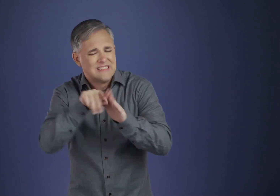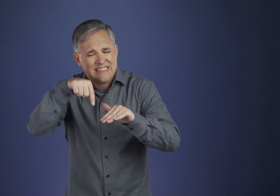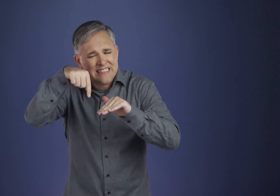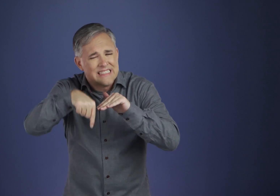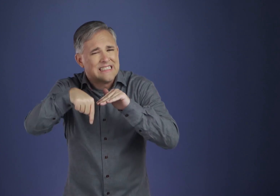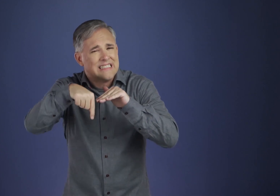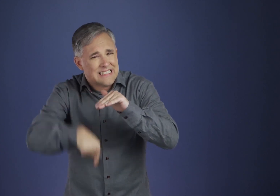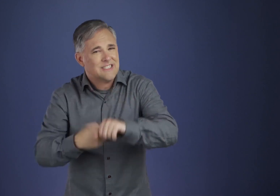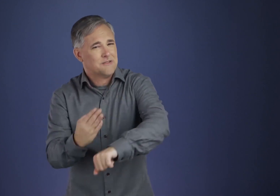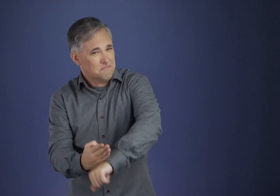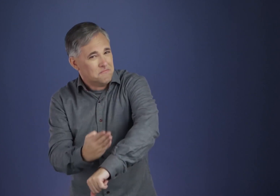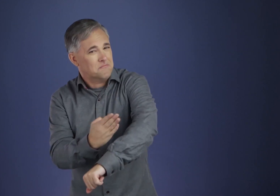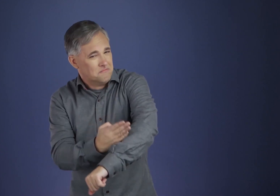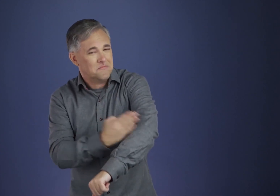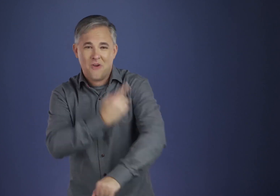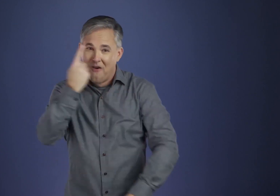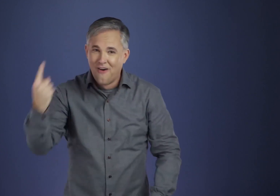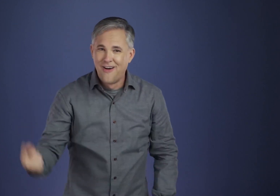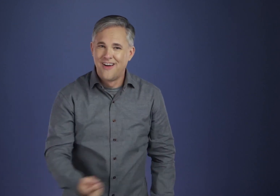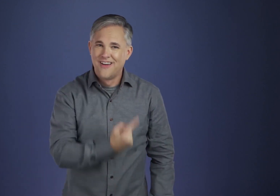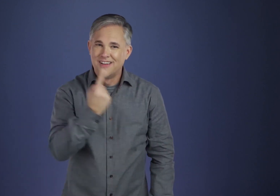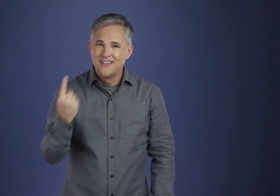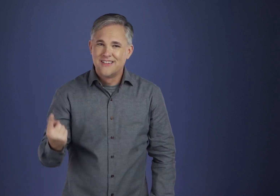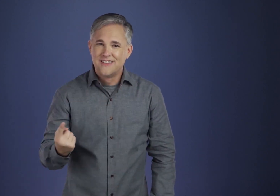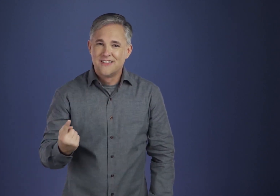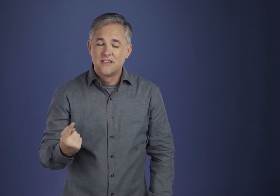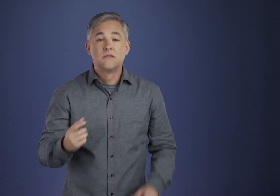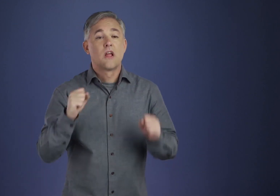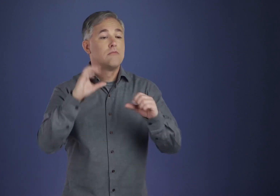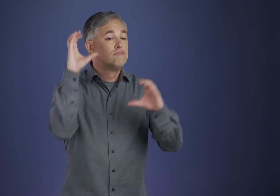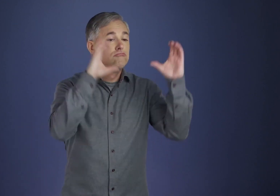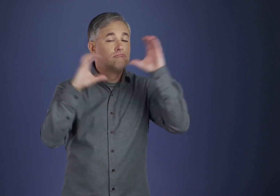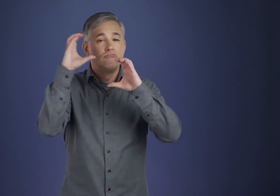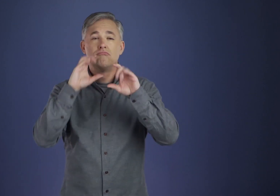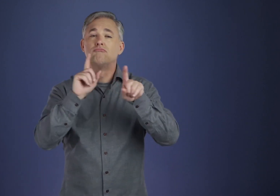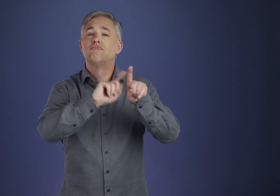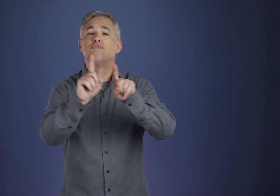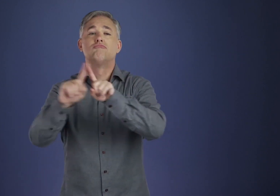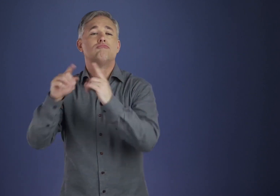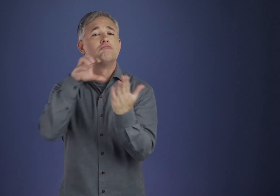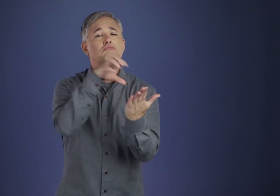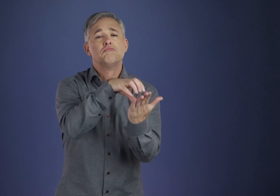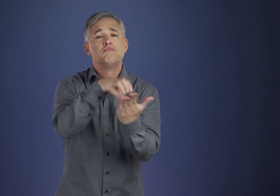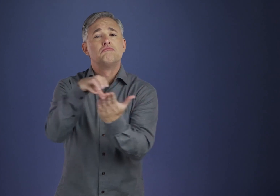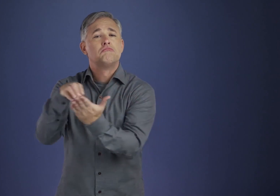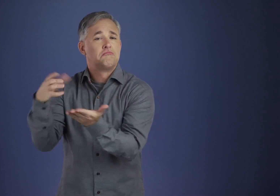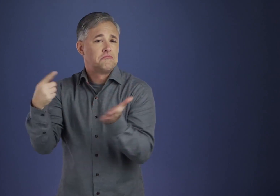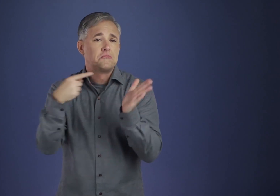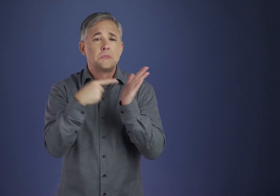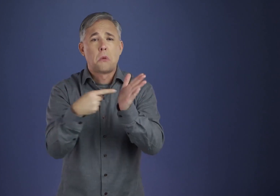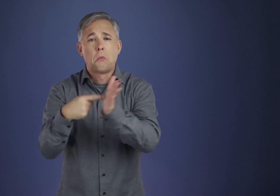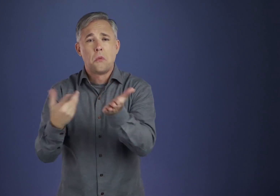Aided by such instruction and example as we can find, it is essentially an individual adventure,